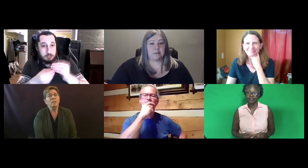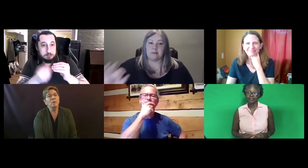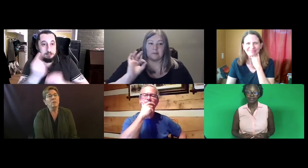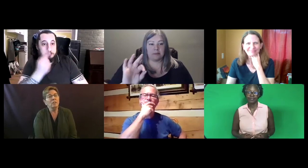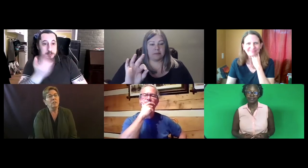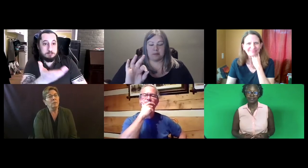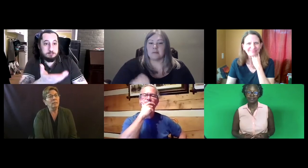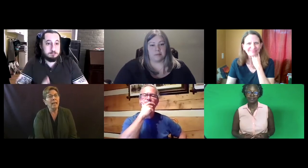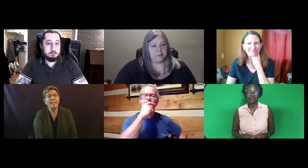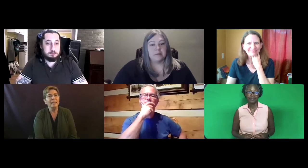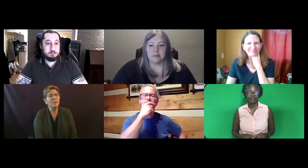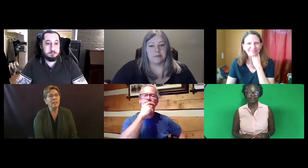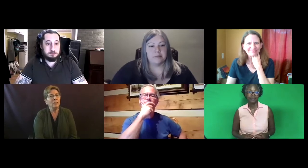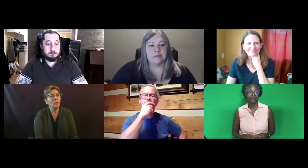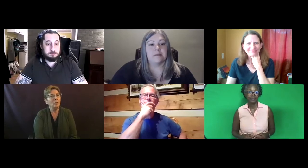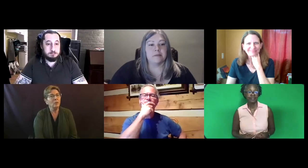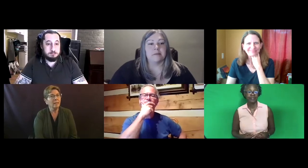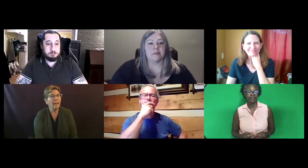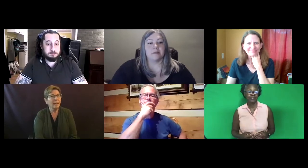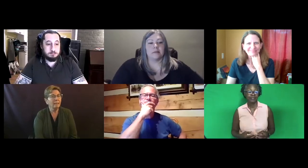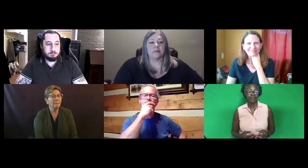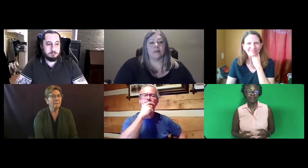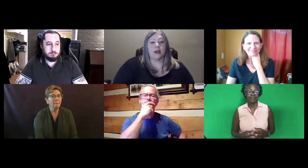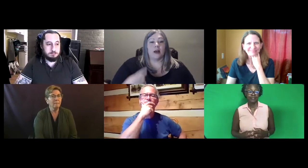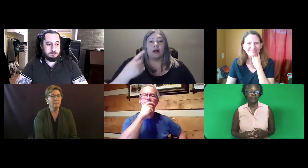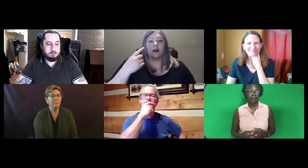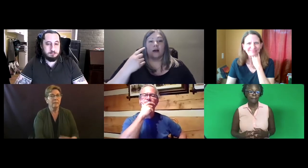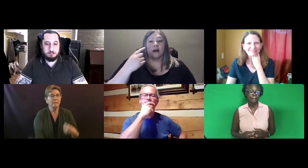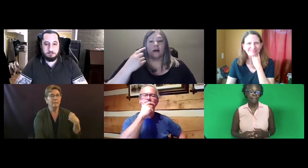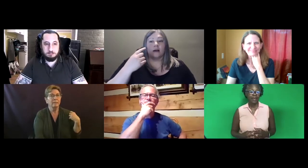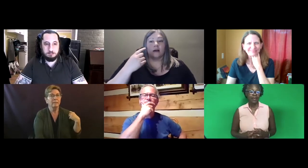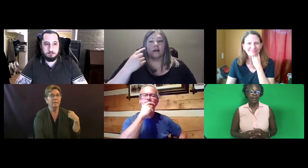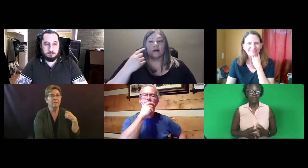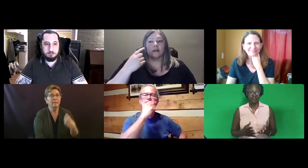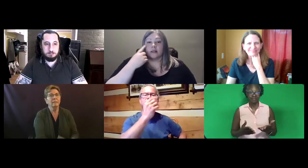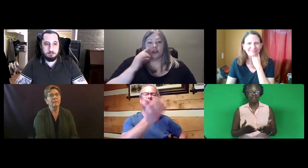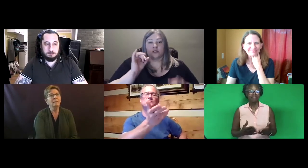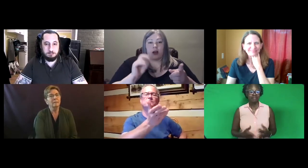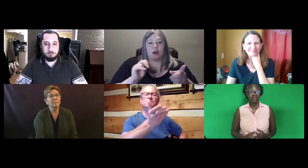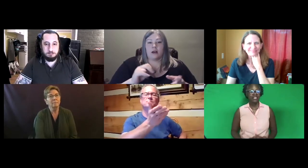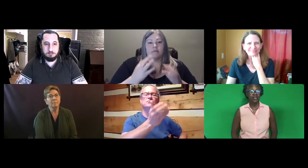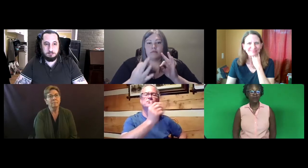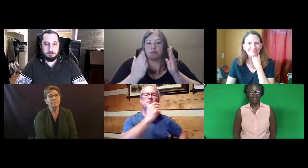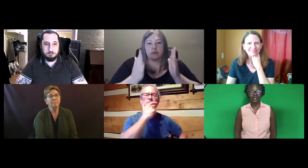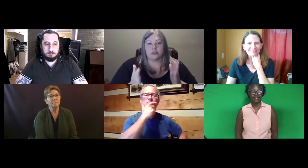So Dr. Cue, Katie, is there anything that you would like to add?